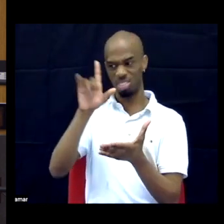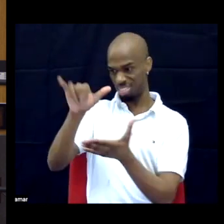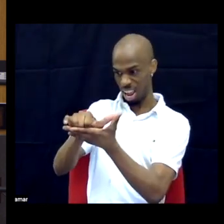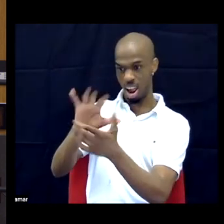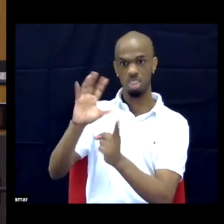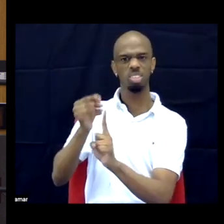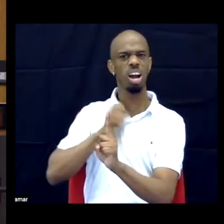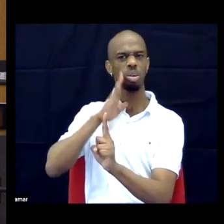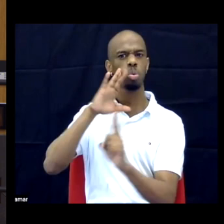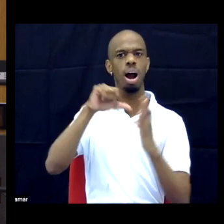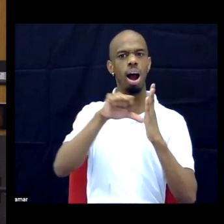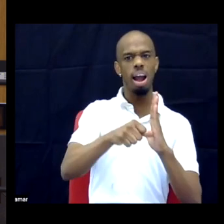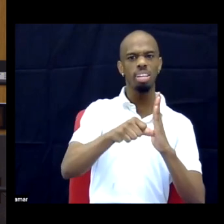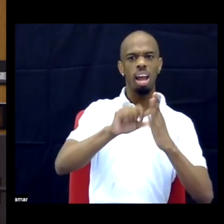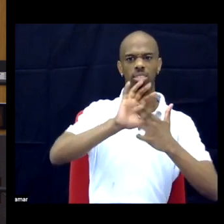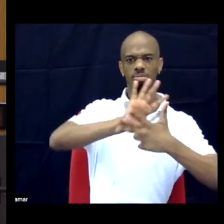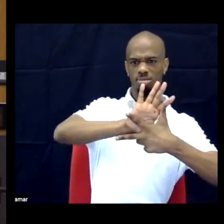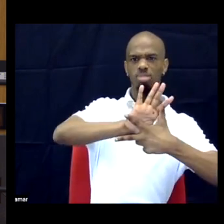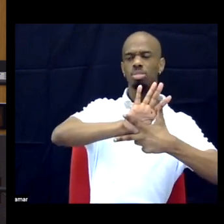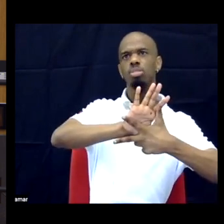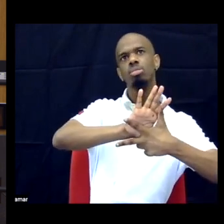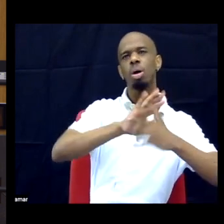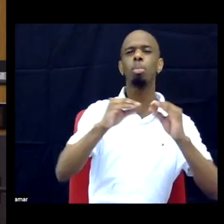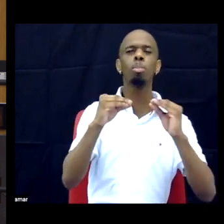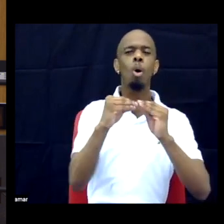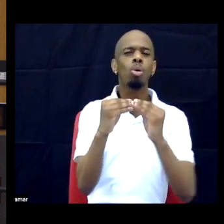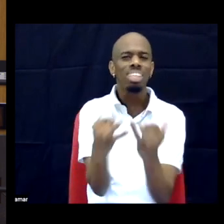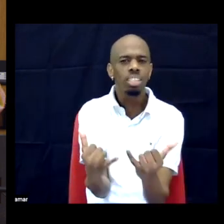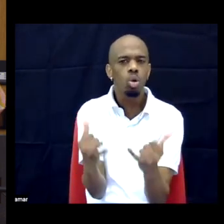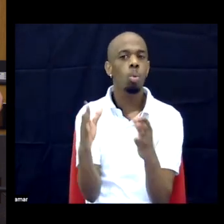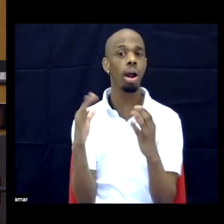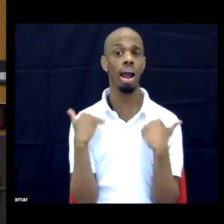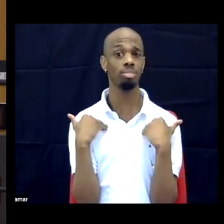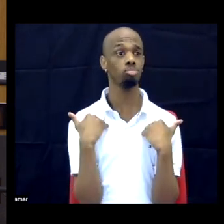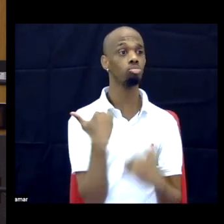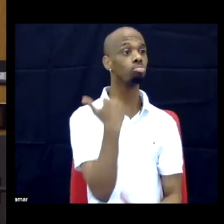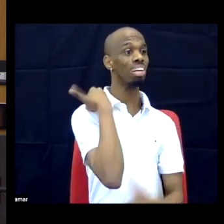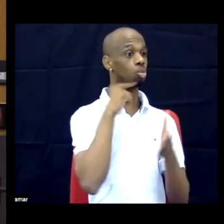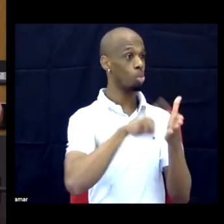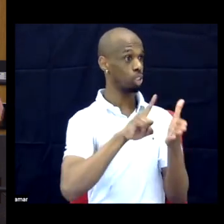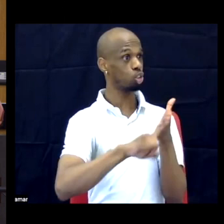And I think in a contemporary way, I don't have, like, recent data on this, but I do